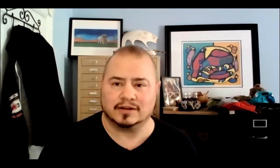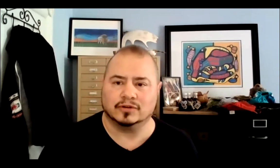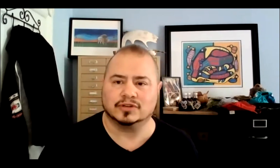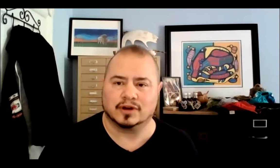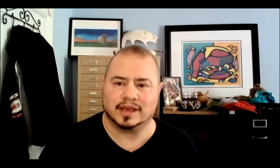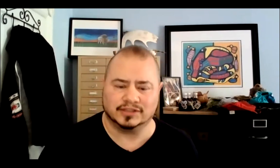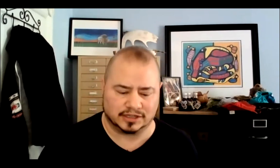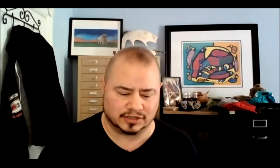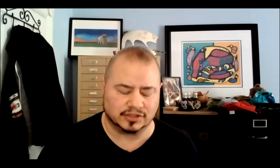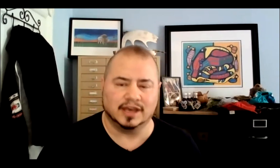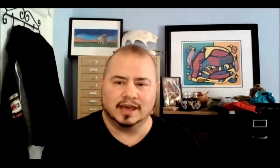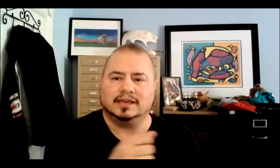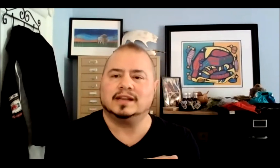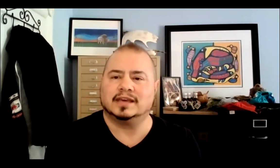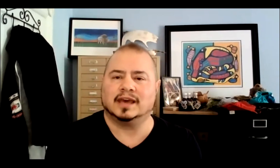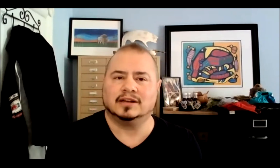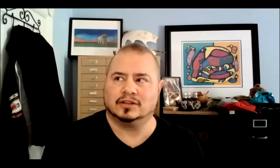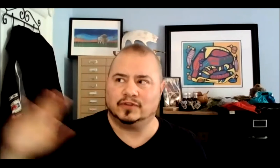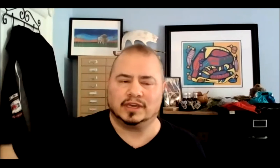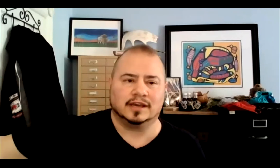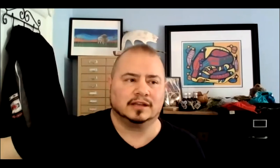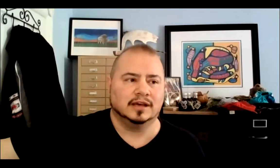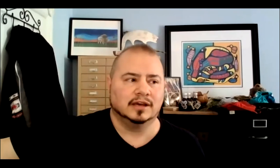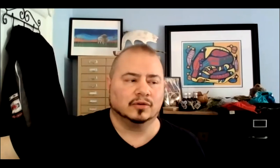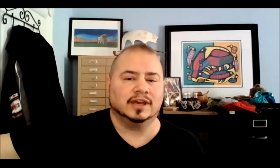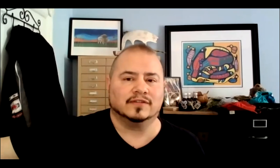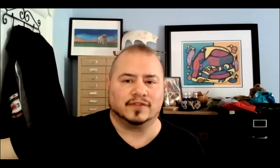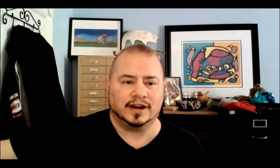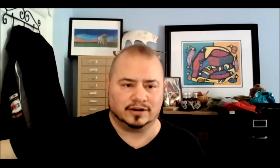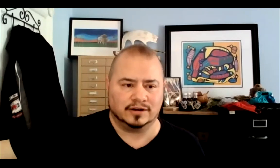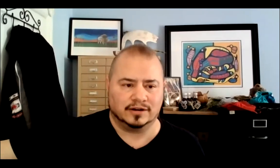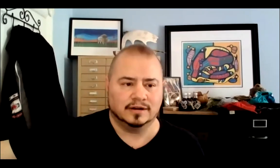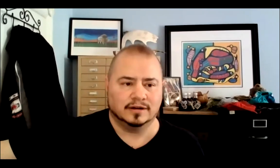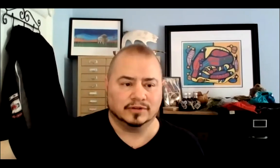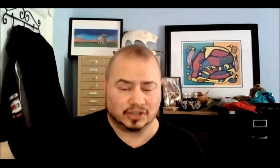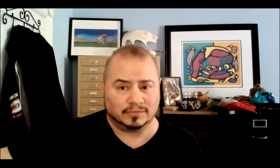'cause those are our ancestors. Get a candle if you can, create a fire, which